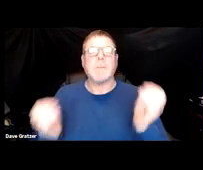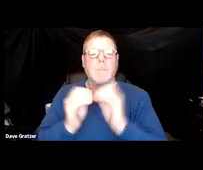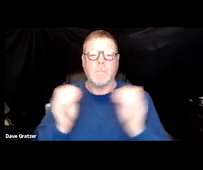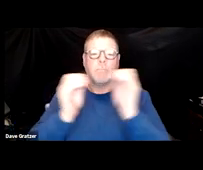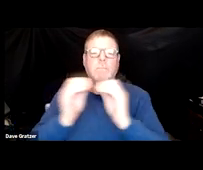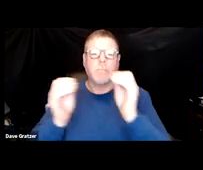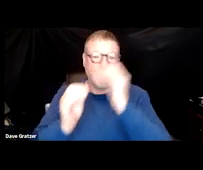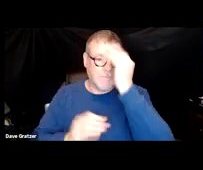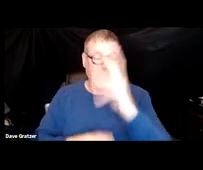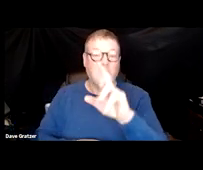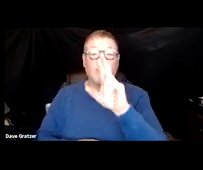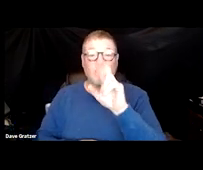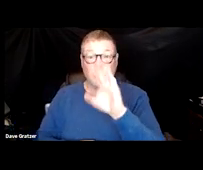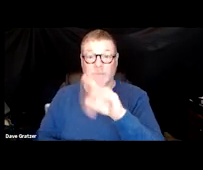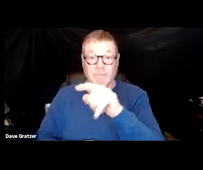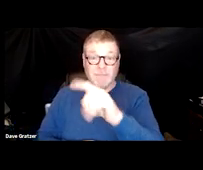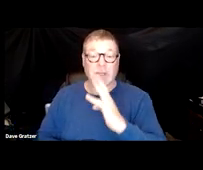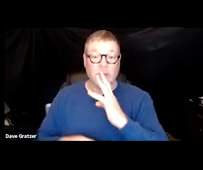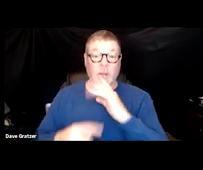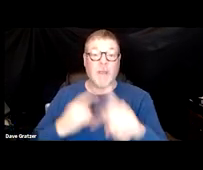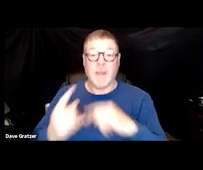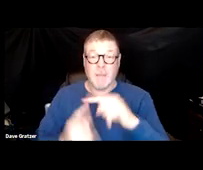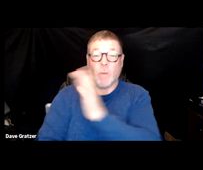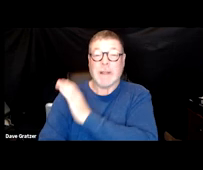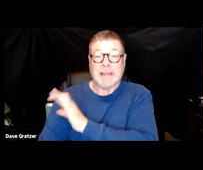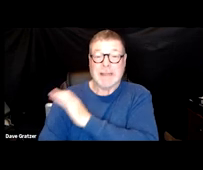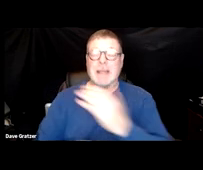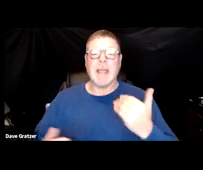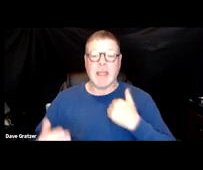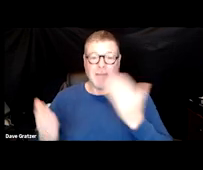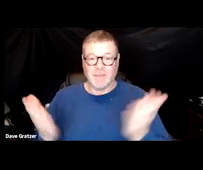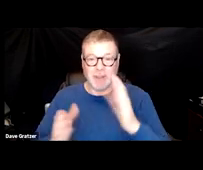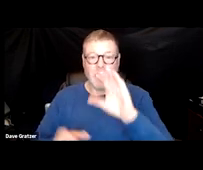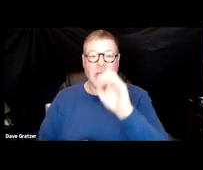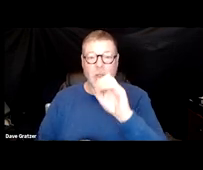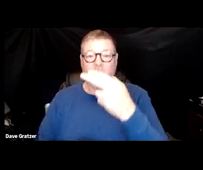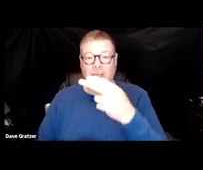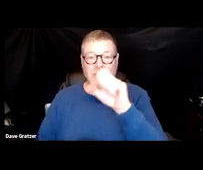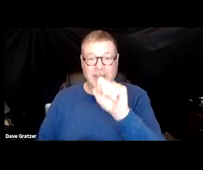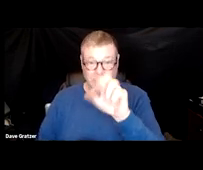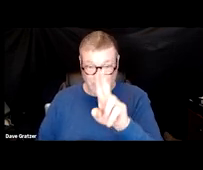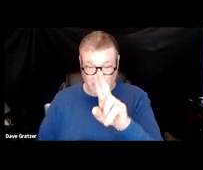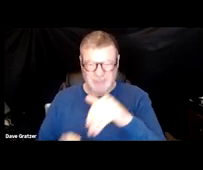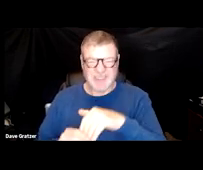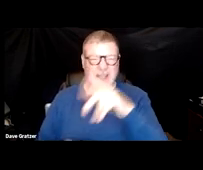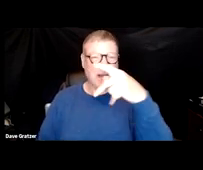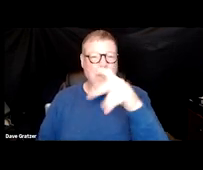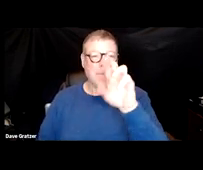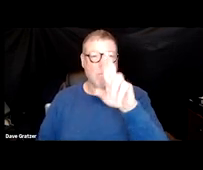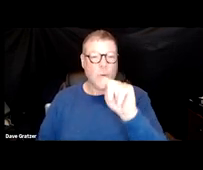I know Rob talked about these clinics. We have one here at OHSU in Portland that is a long COVID clinic